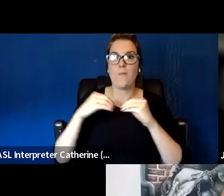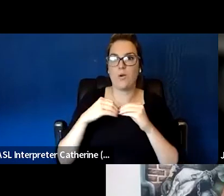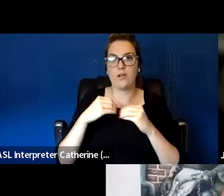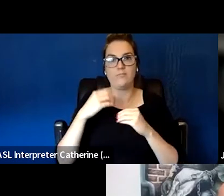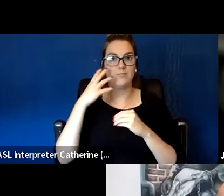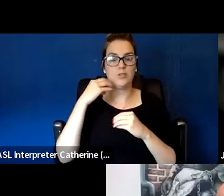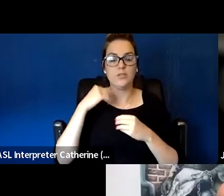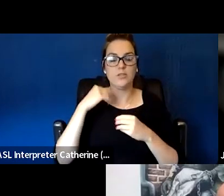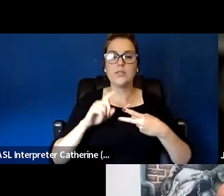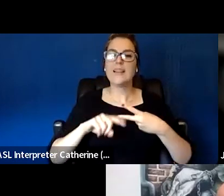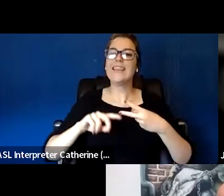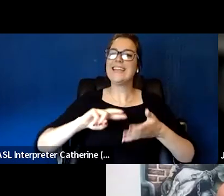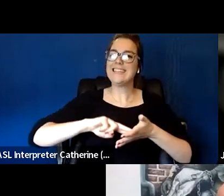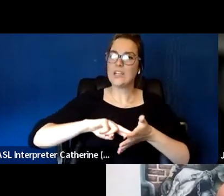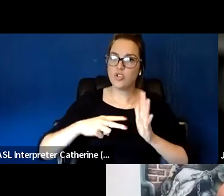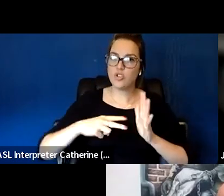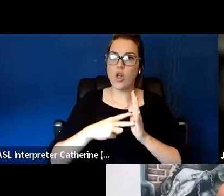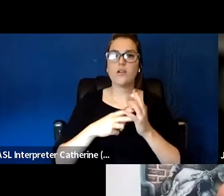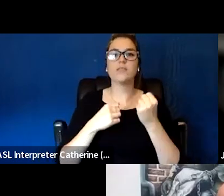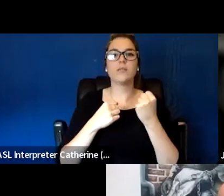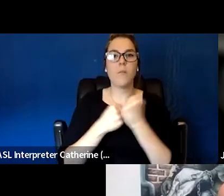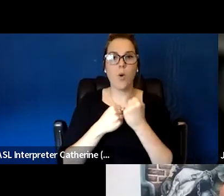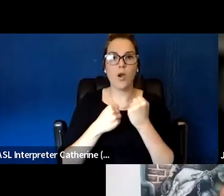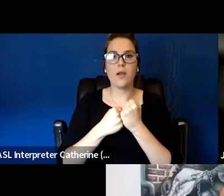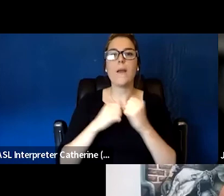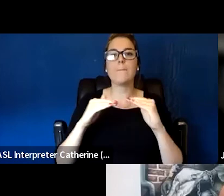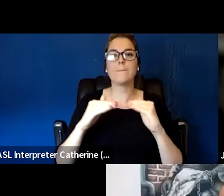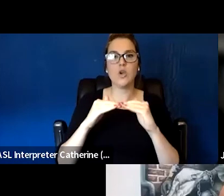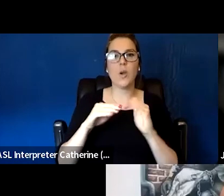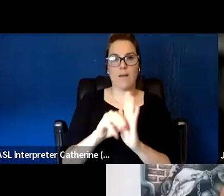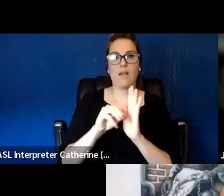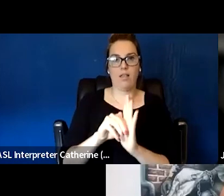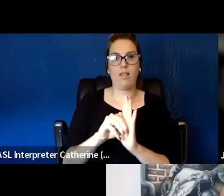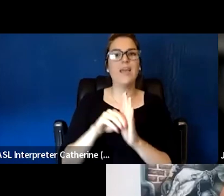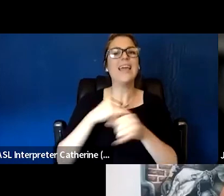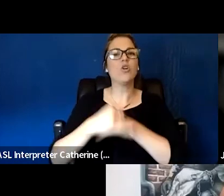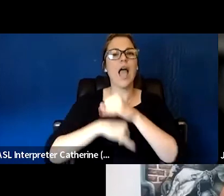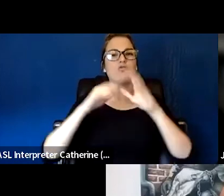which is an international training program. Really what I took away from them